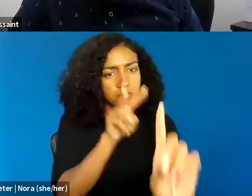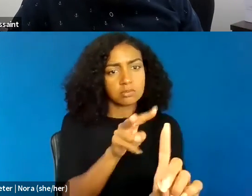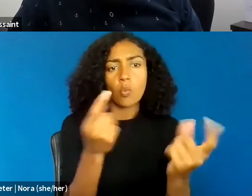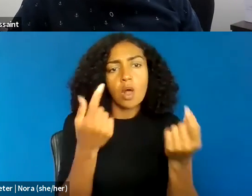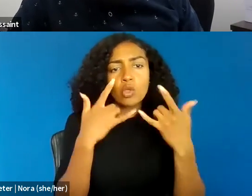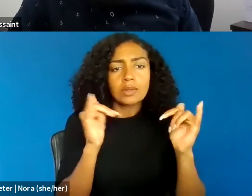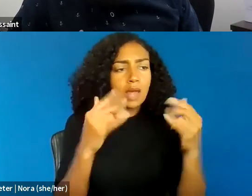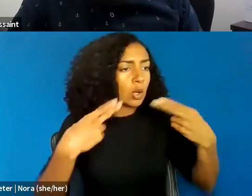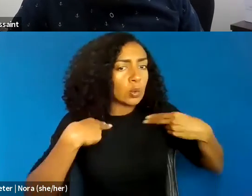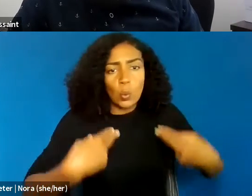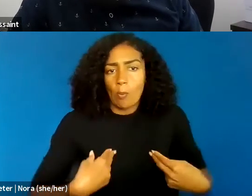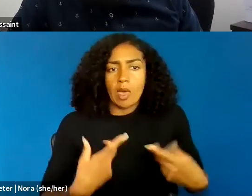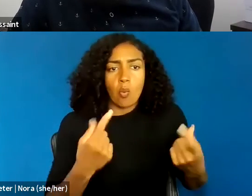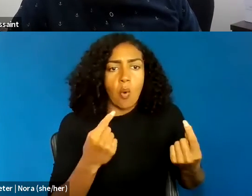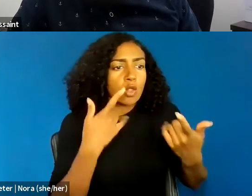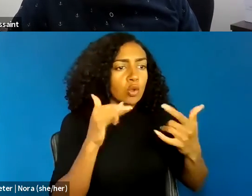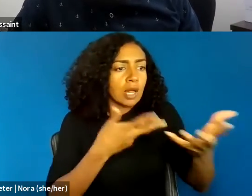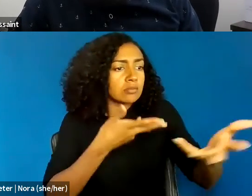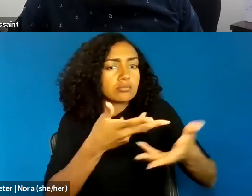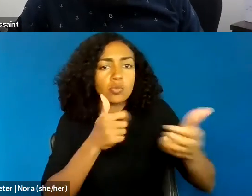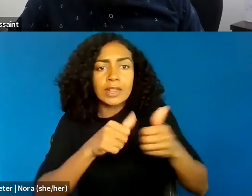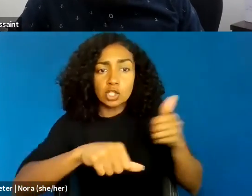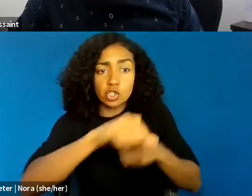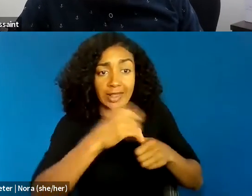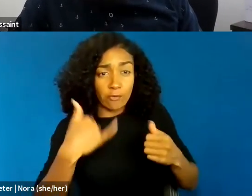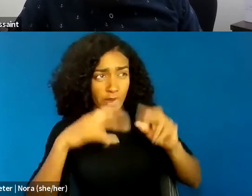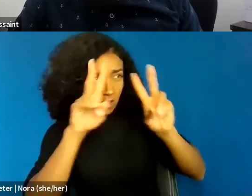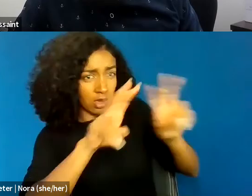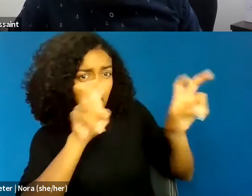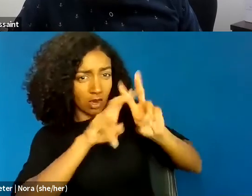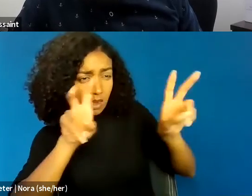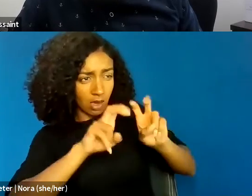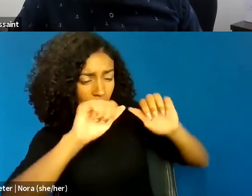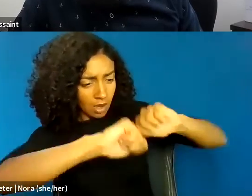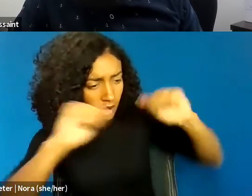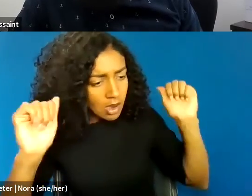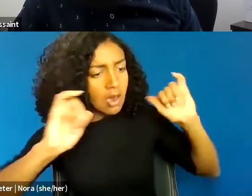I think then we can get a little bit deeper on the conversation about respectability and social order,